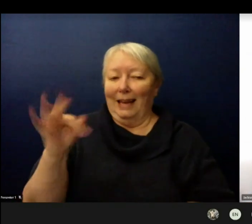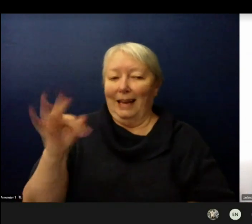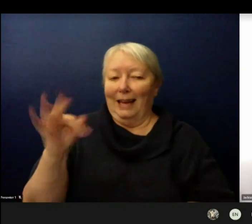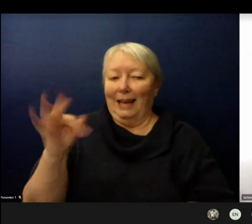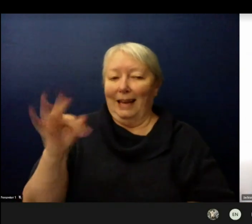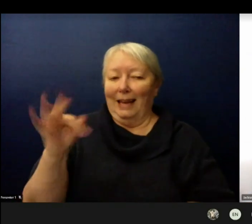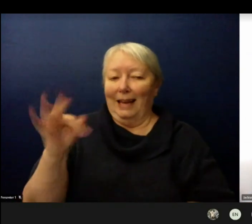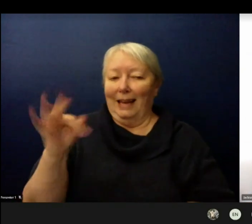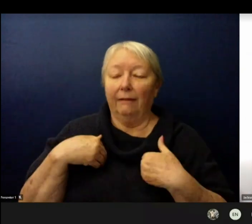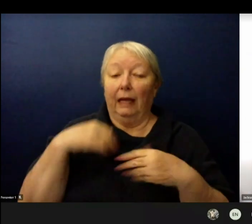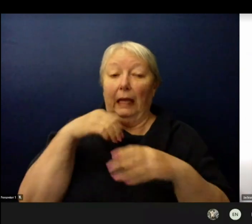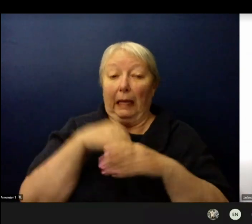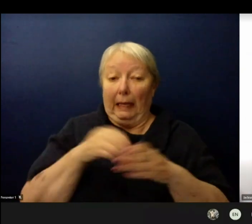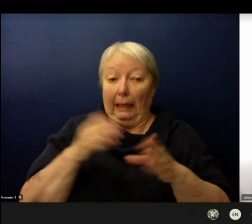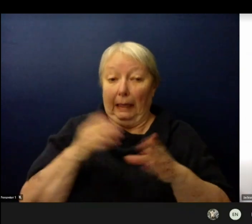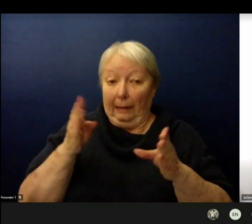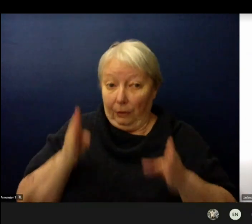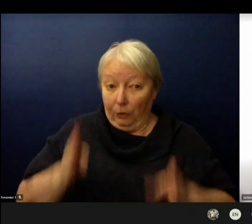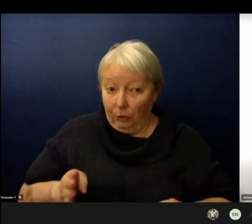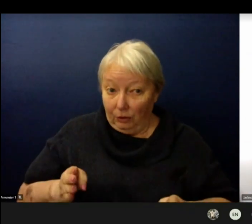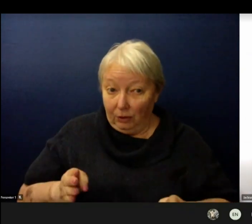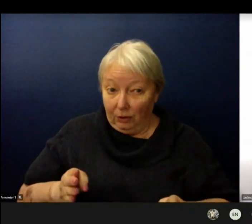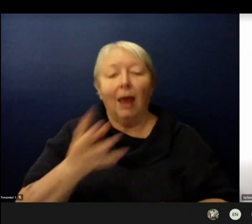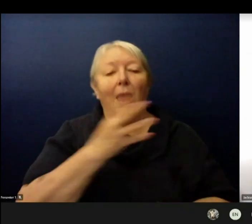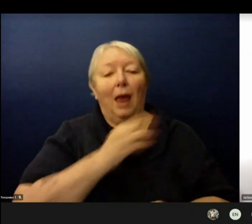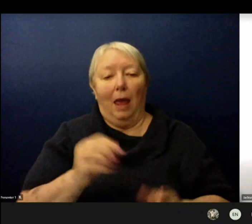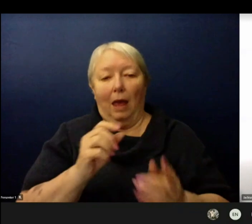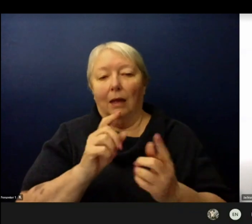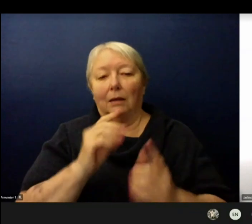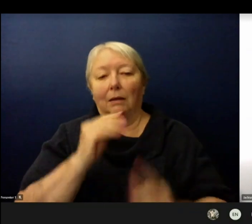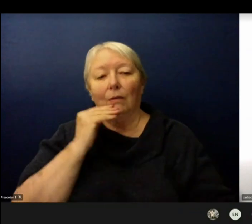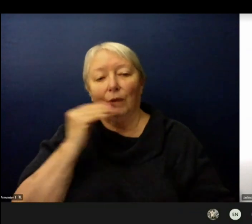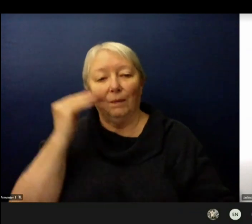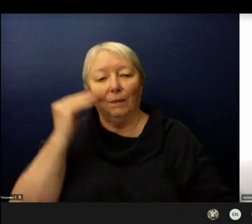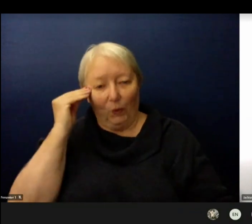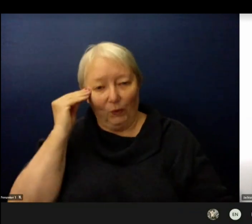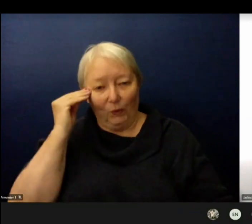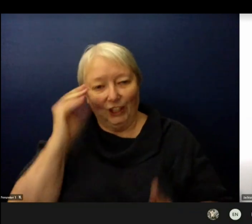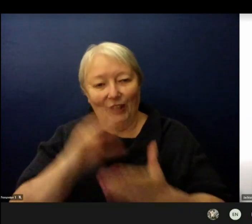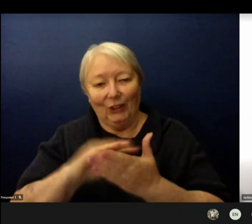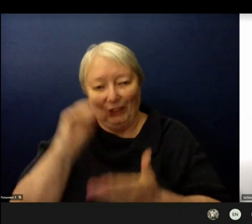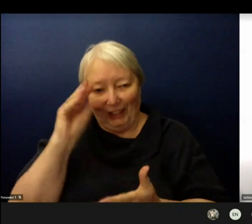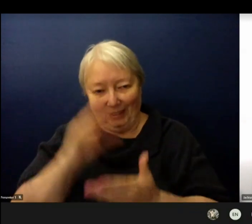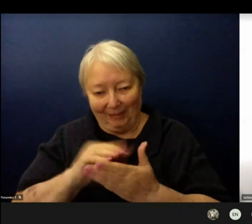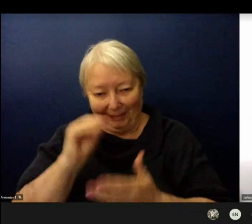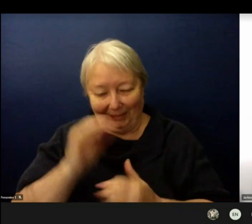in our campus and to get that feeling back of student learning in our school.